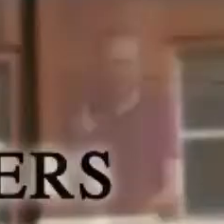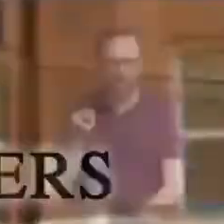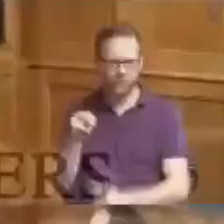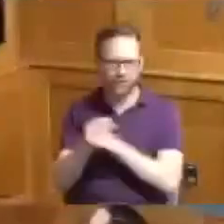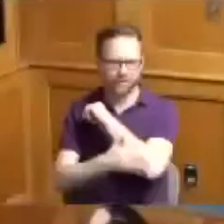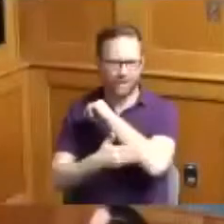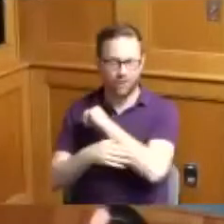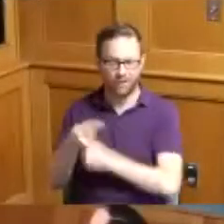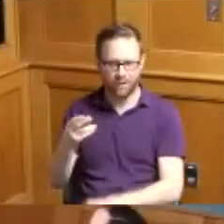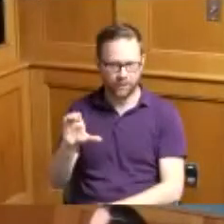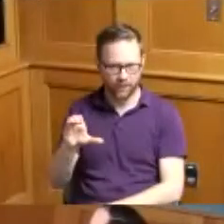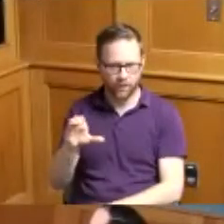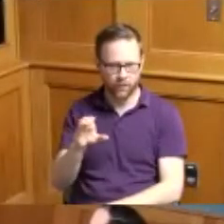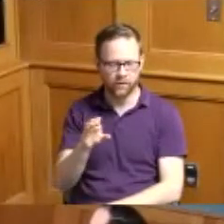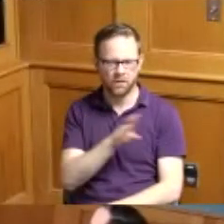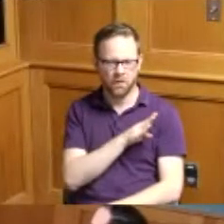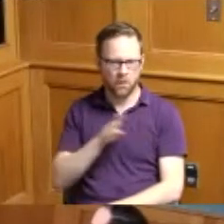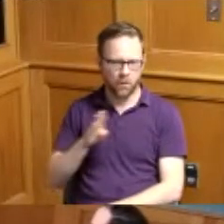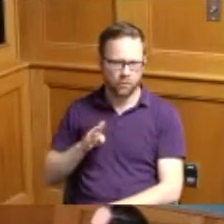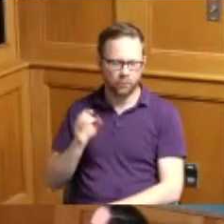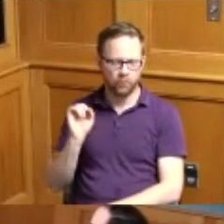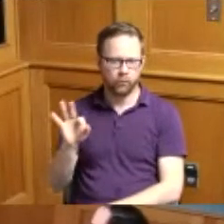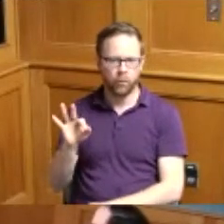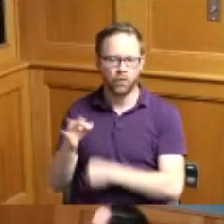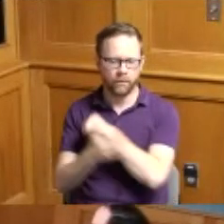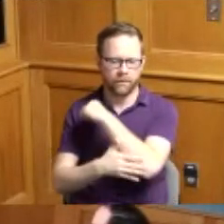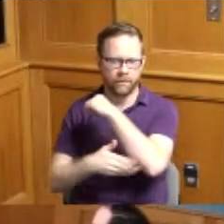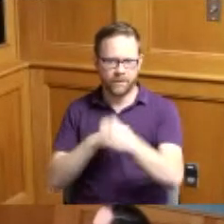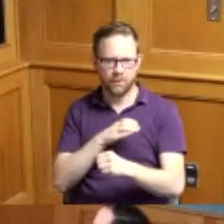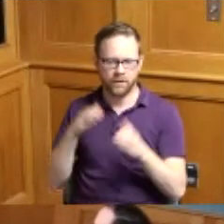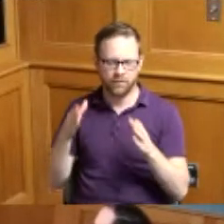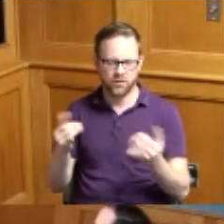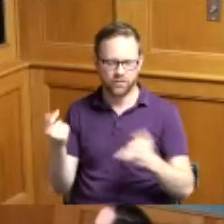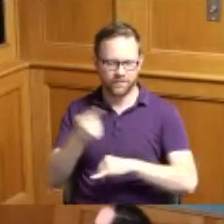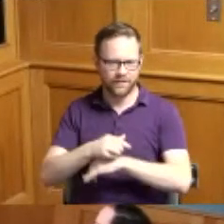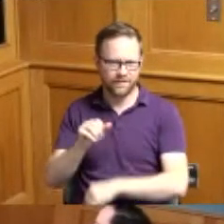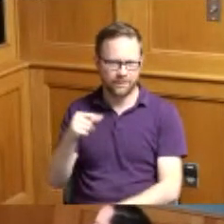Commissioners for September the 22nd if we could please introduce ourselves